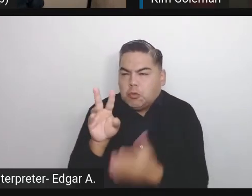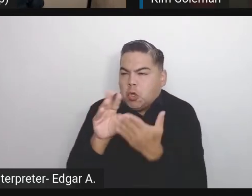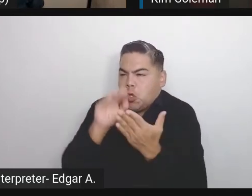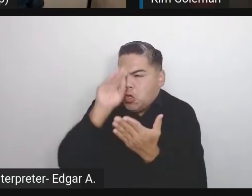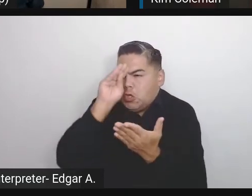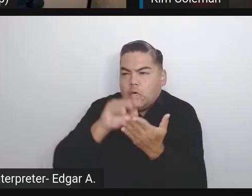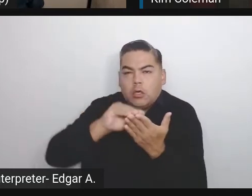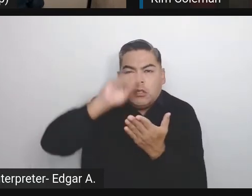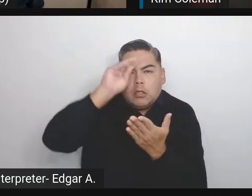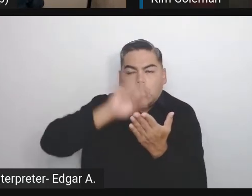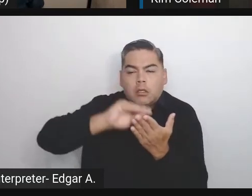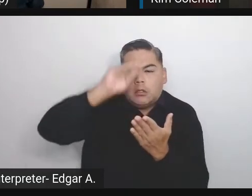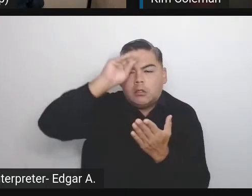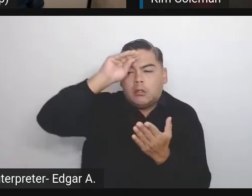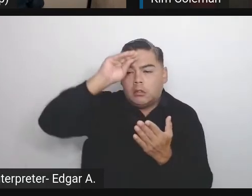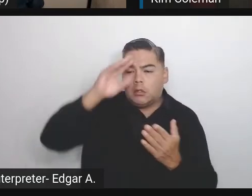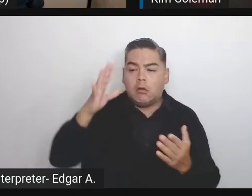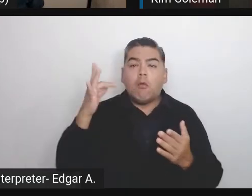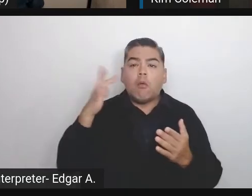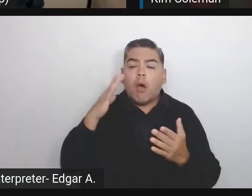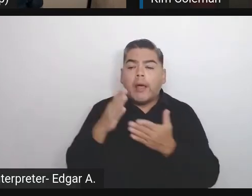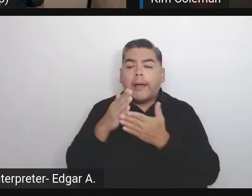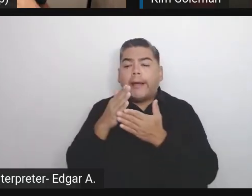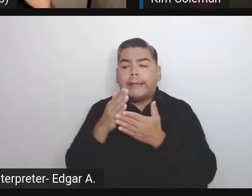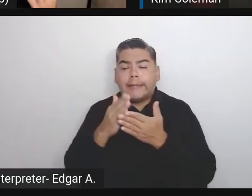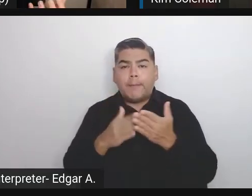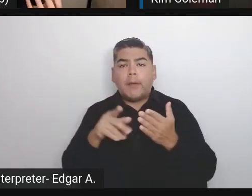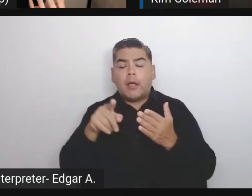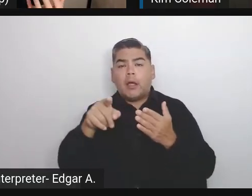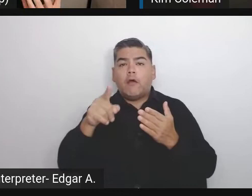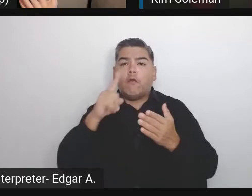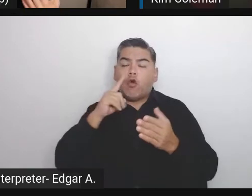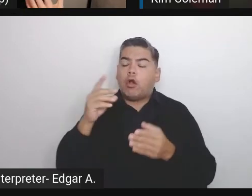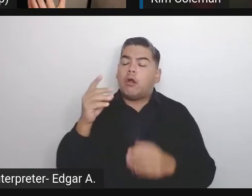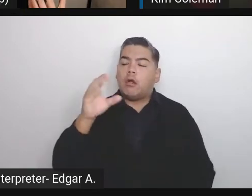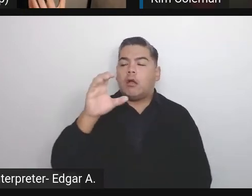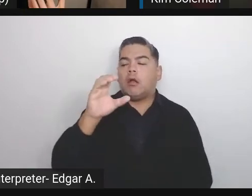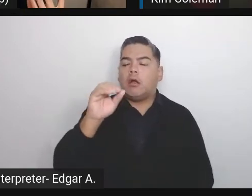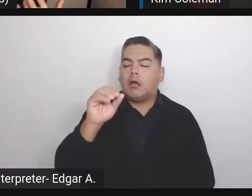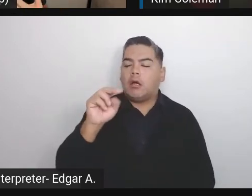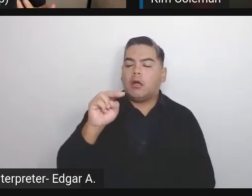they can open your eyes to find something